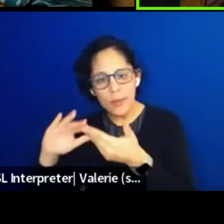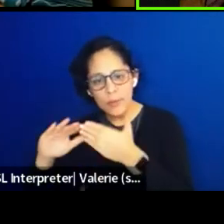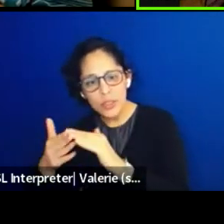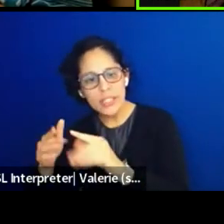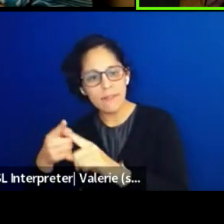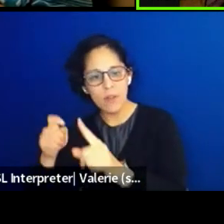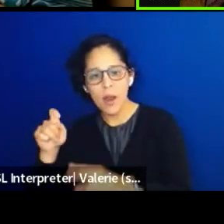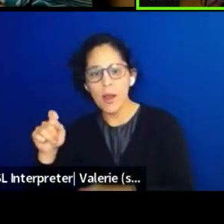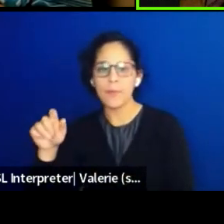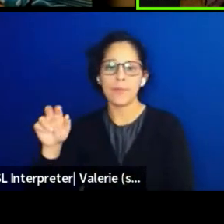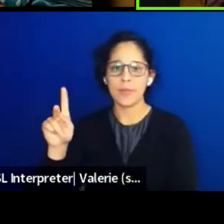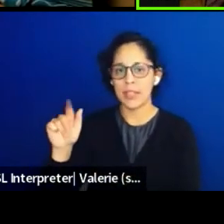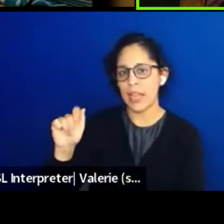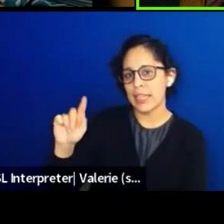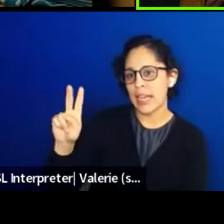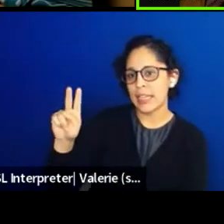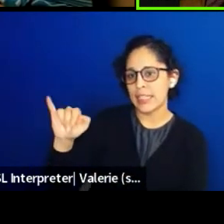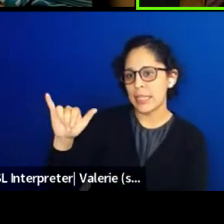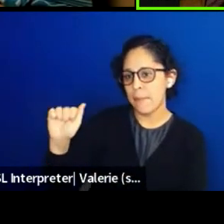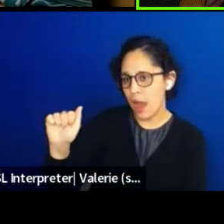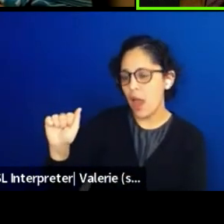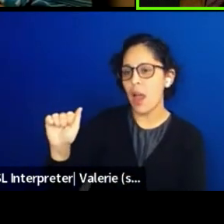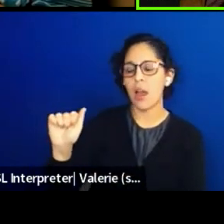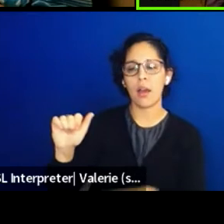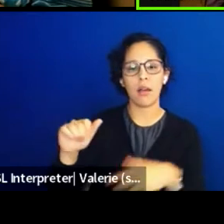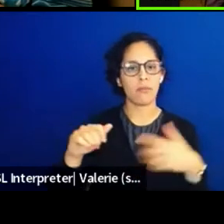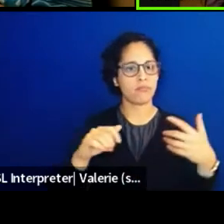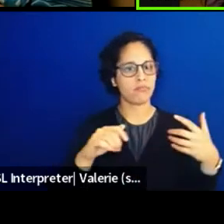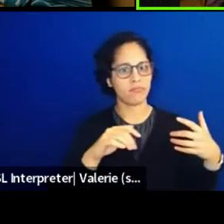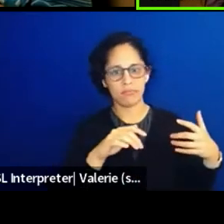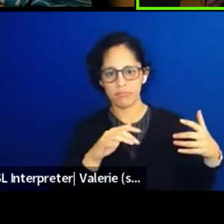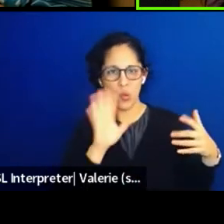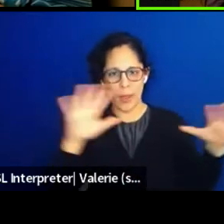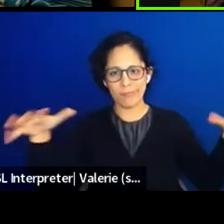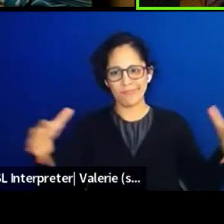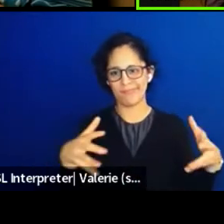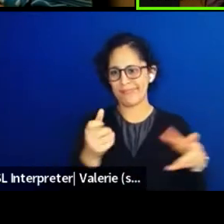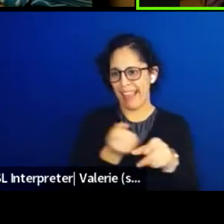come together to do this party every year the celebration.